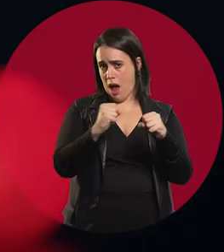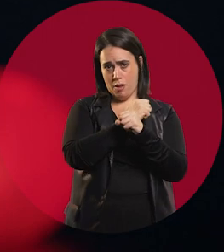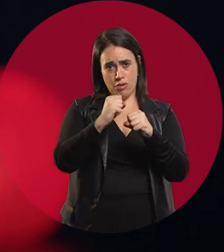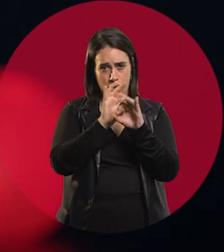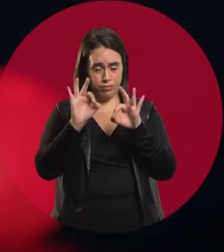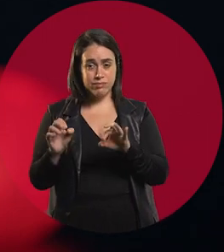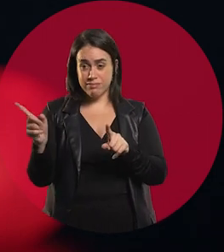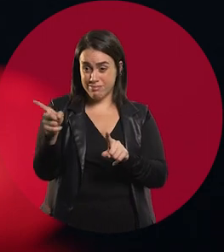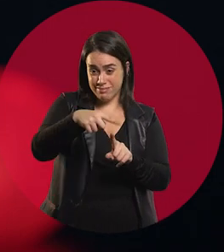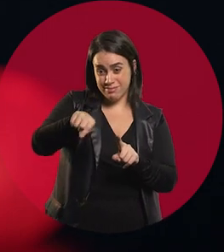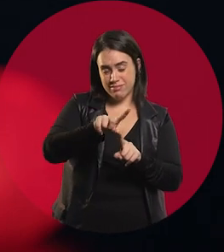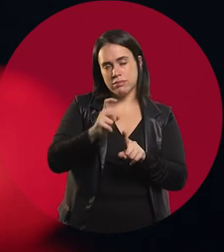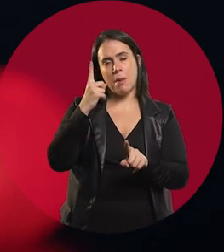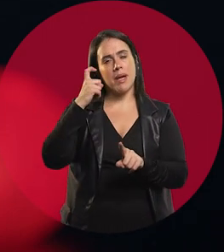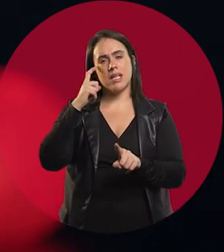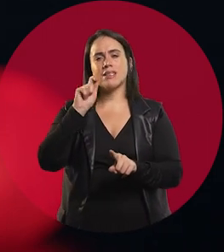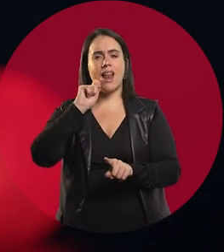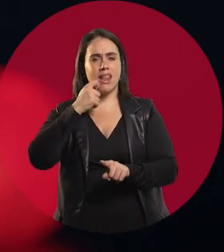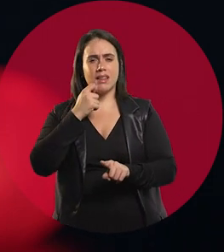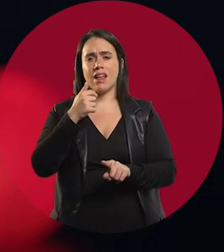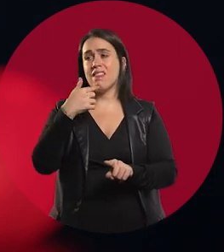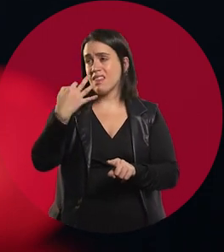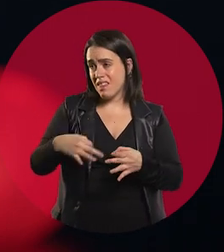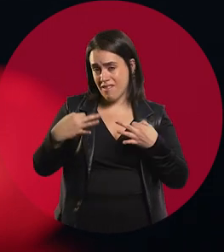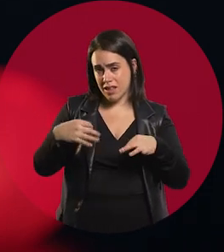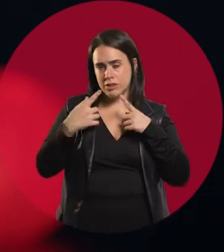The experience was beautiful. I had no idea what context I was in.